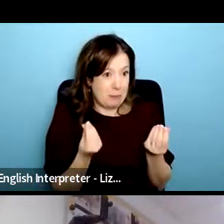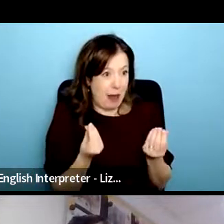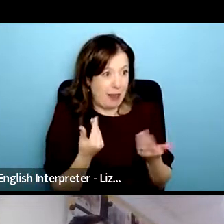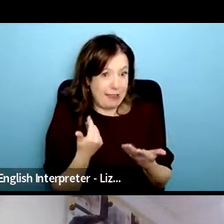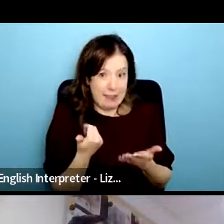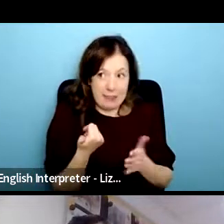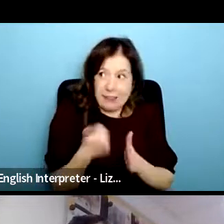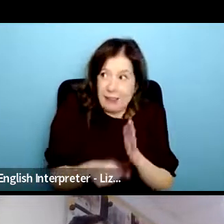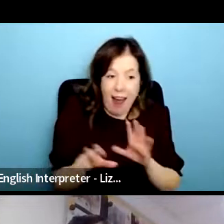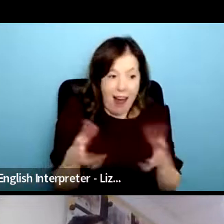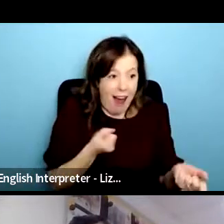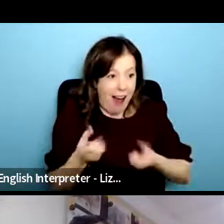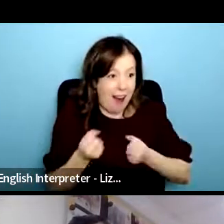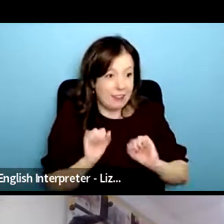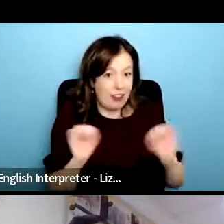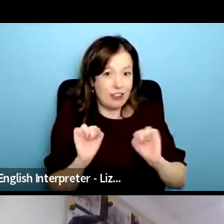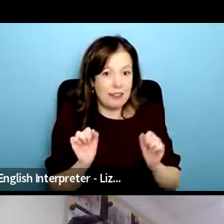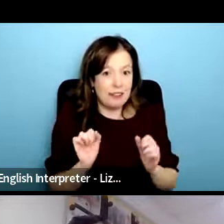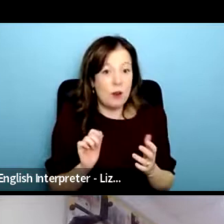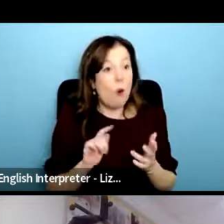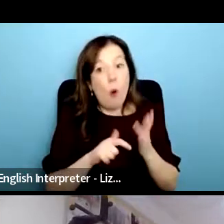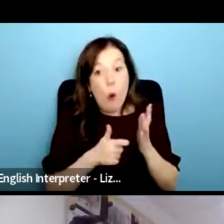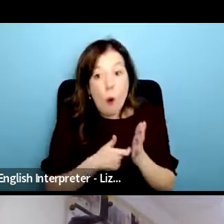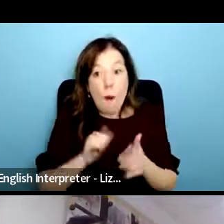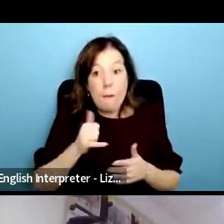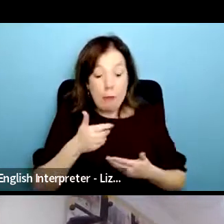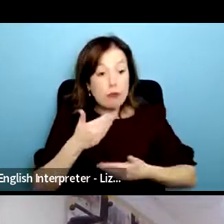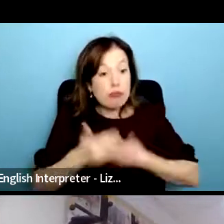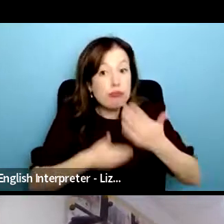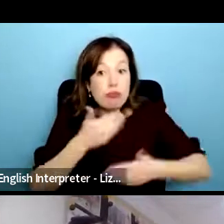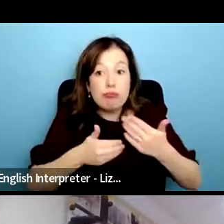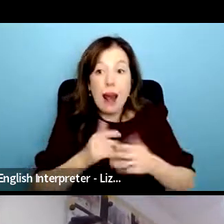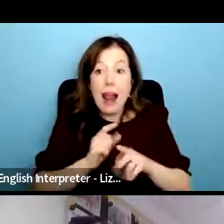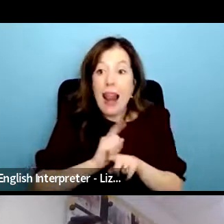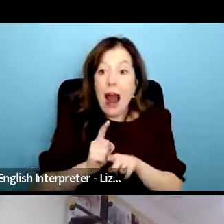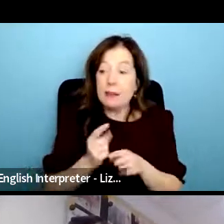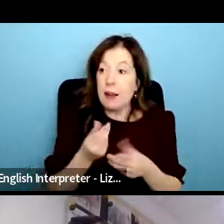person knows or i am right actually this is a paid full-time job and if you're coming like you need